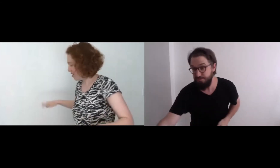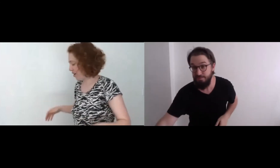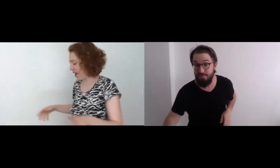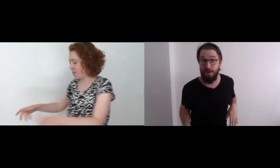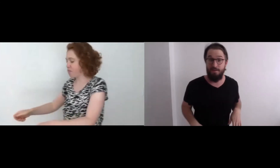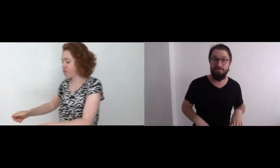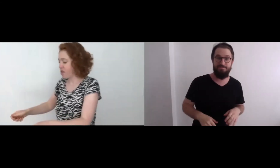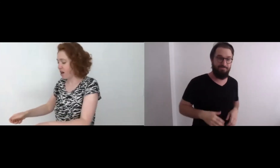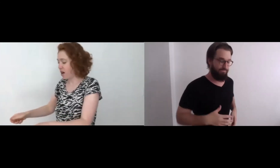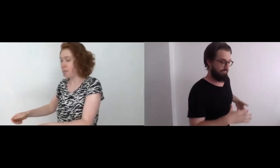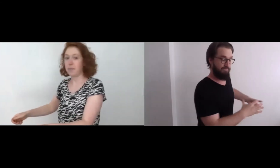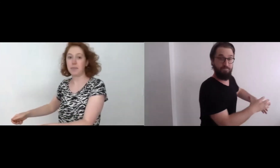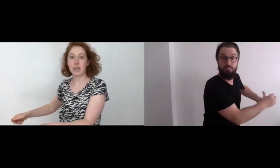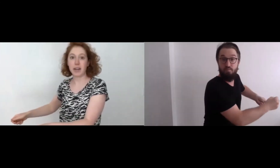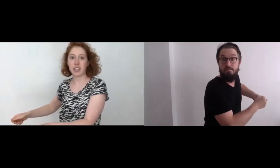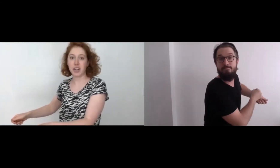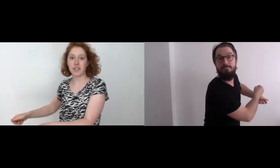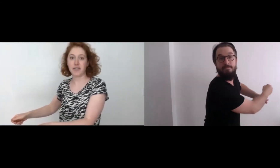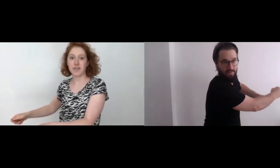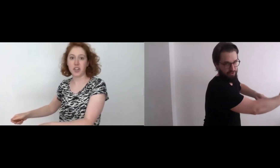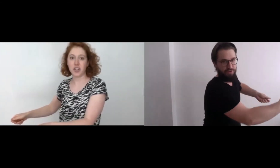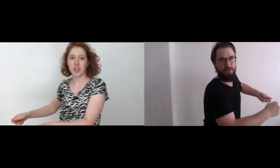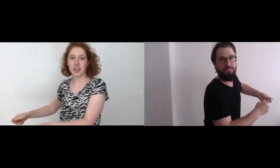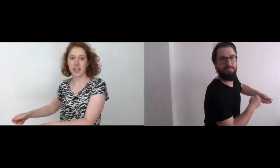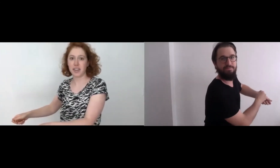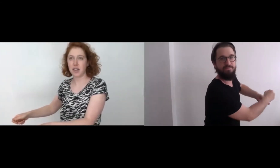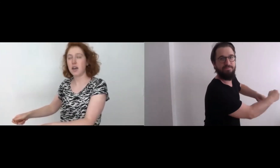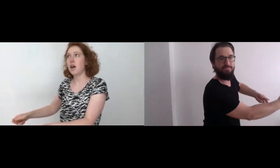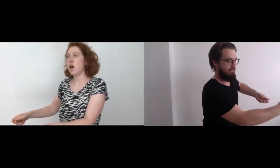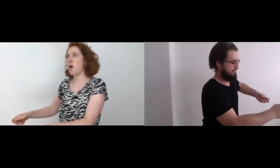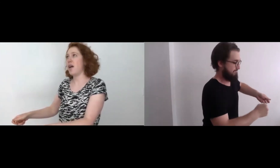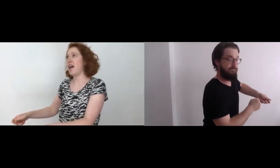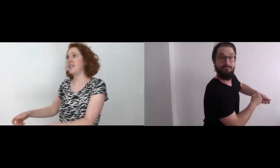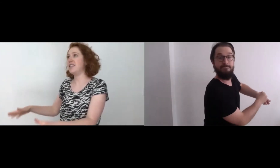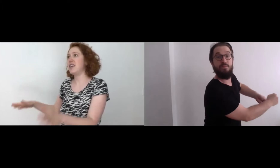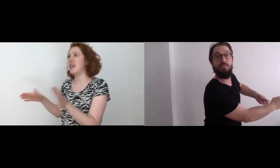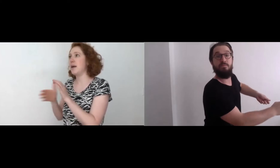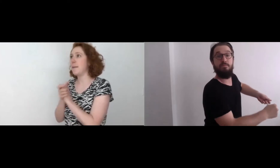Okay, um, it's my turn. You're stirring. - It's your turn. Okay, C!